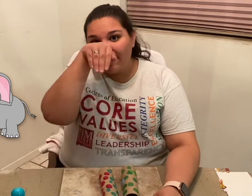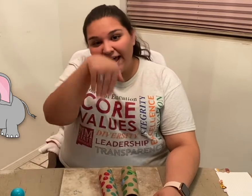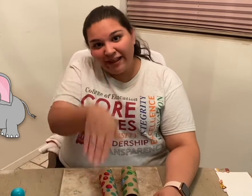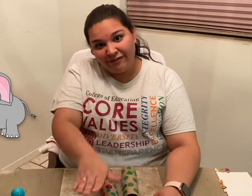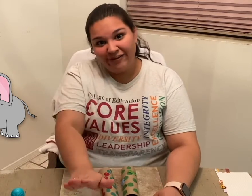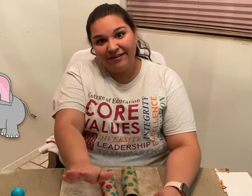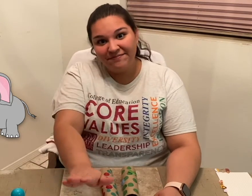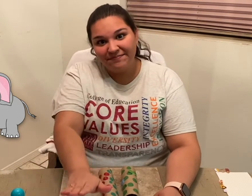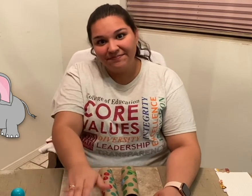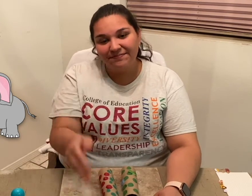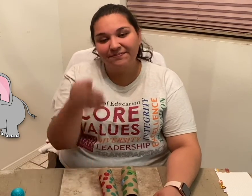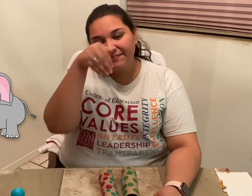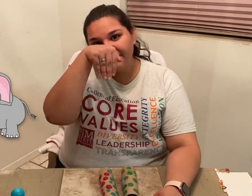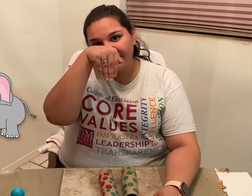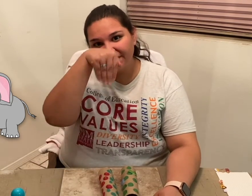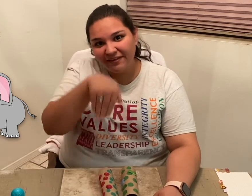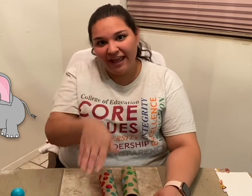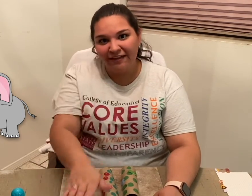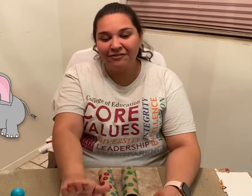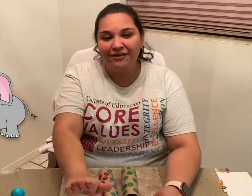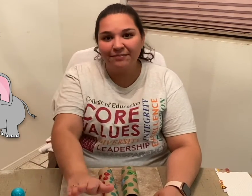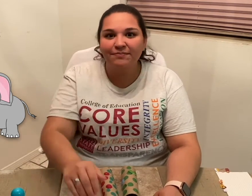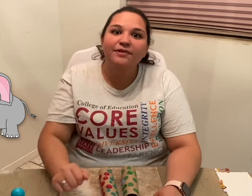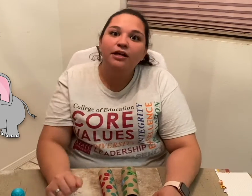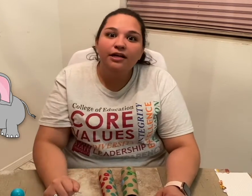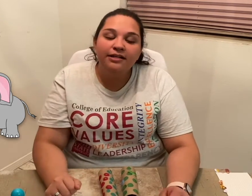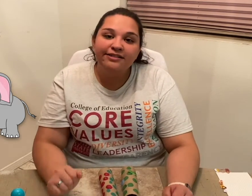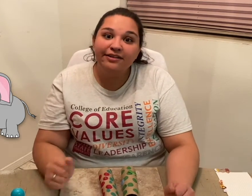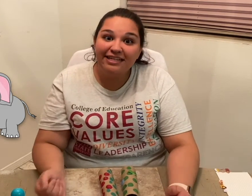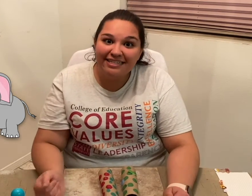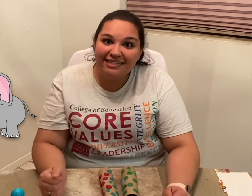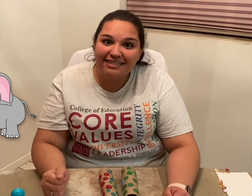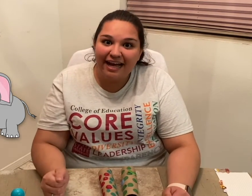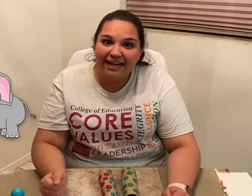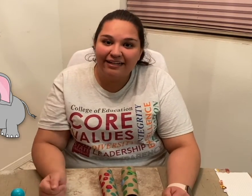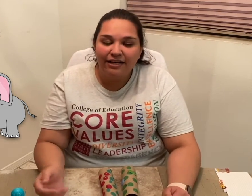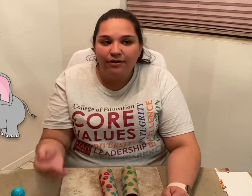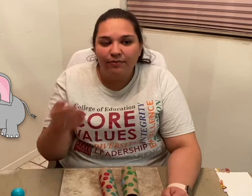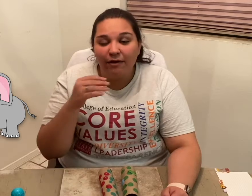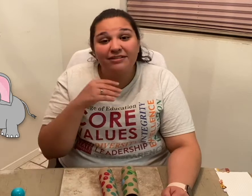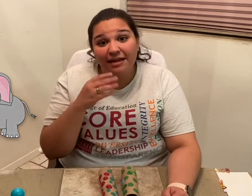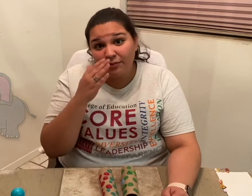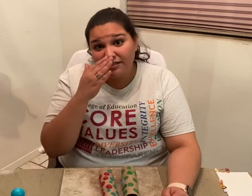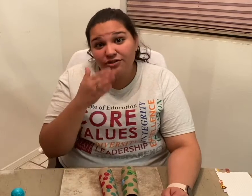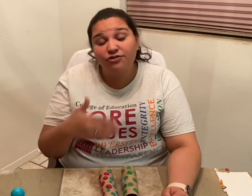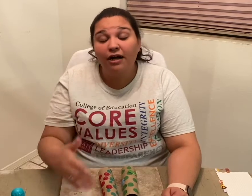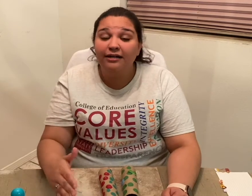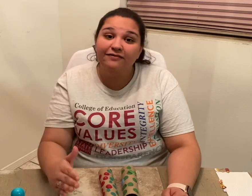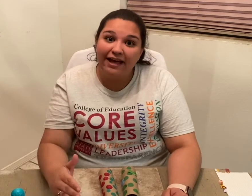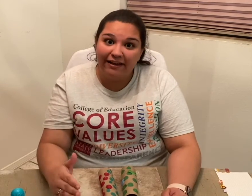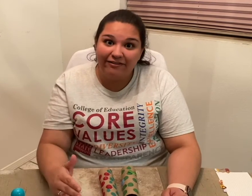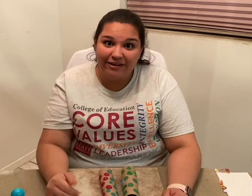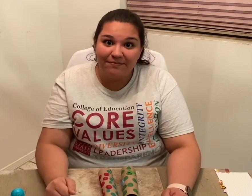elephant (signs 'elephant'). Elephant (signs 'elephant'). So, this is the sign that resembles the trunk of the elephant.